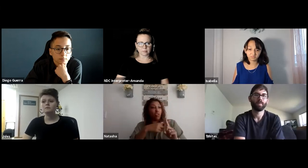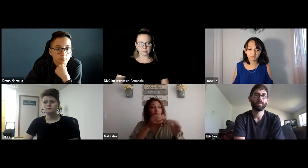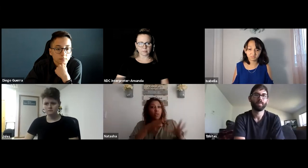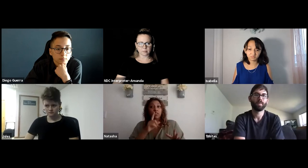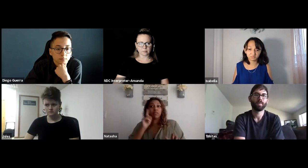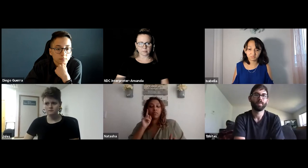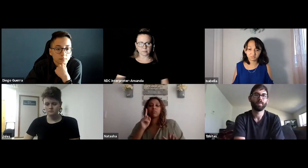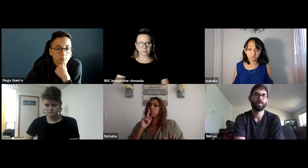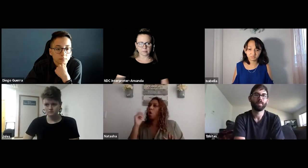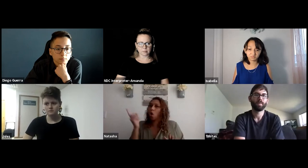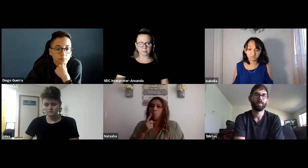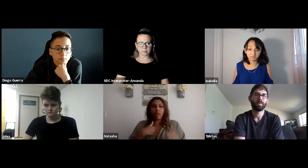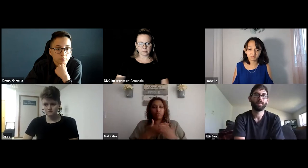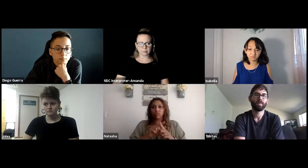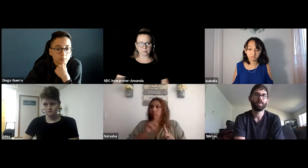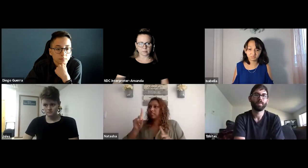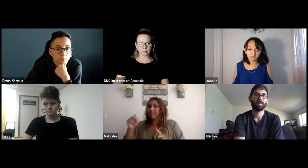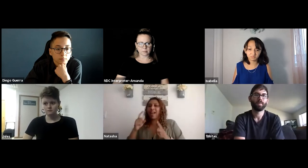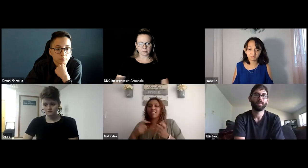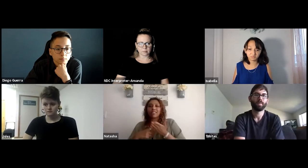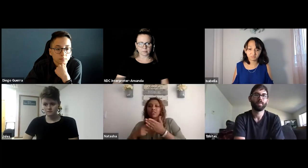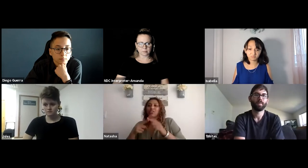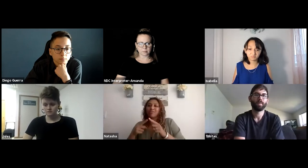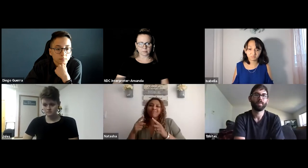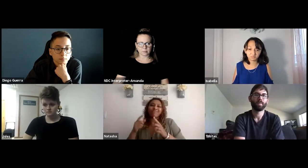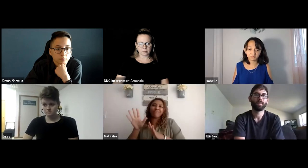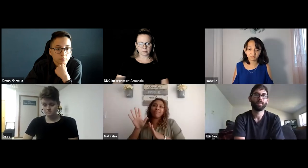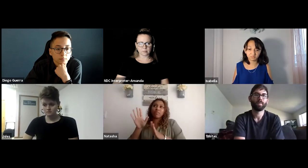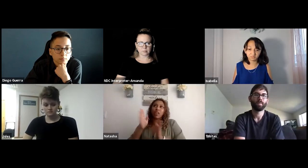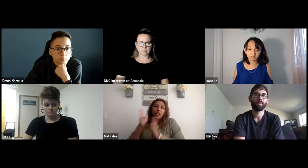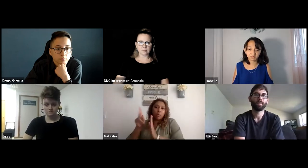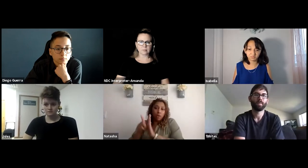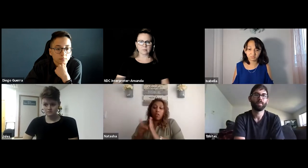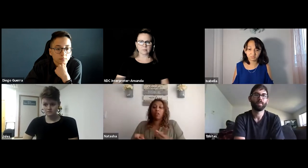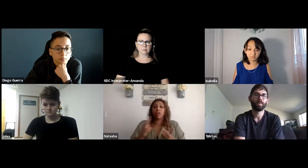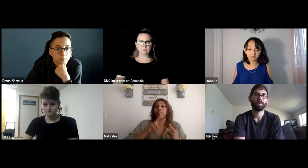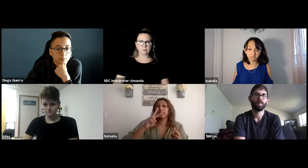and maybe change their thinking so they don't target a student who has an interpreter.